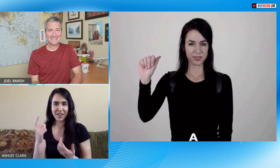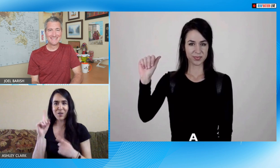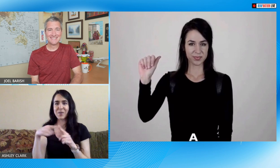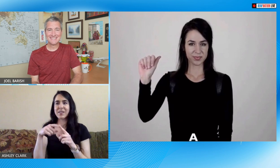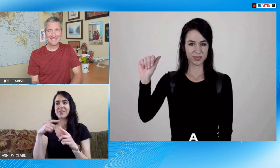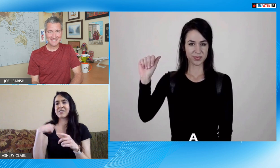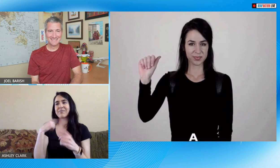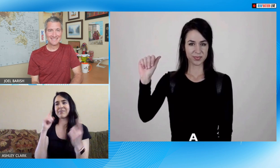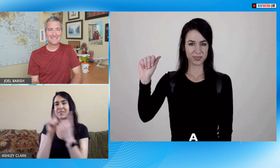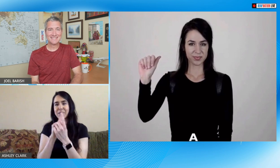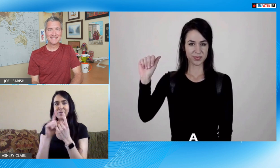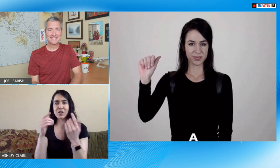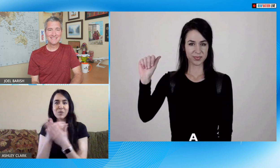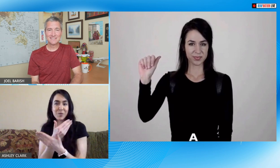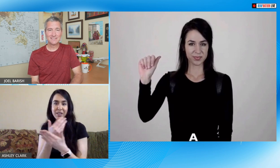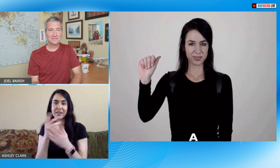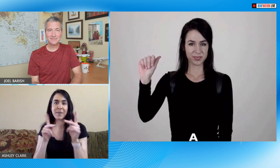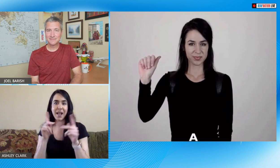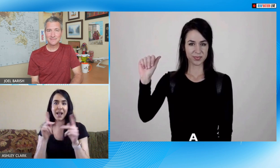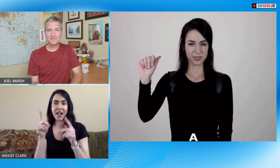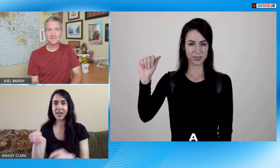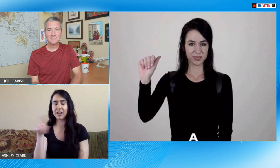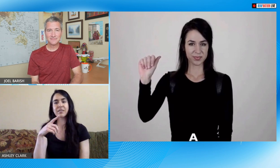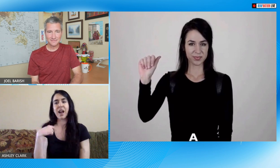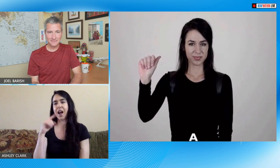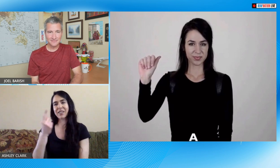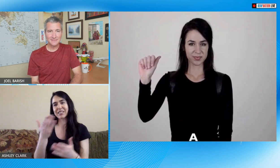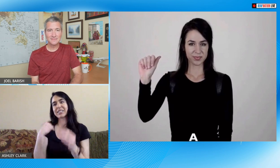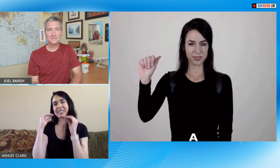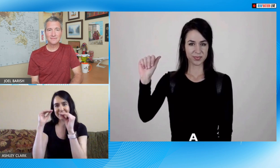things you can learn you really need to know your alphabet if you're meeting